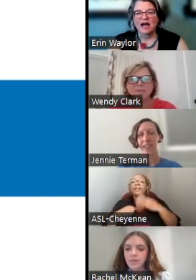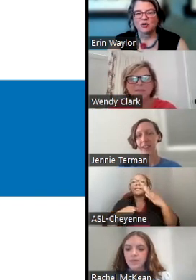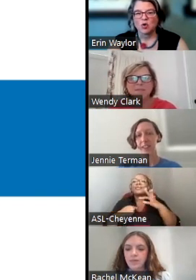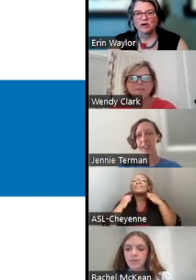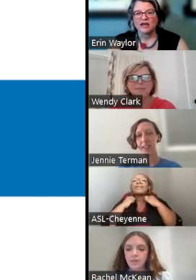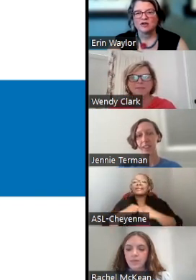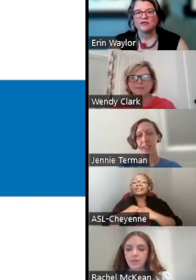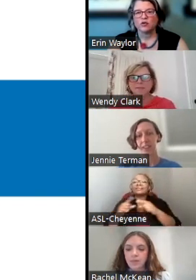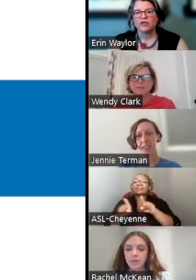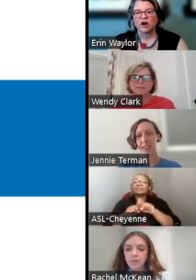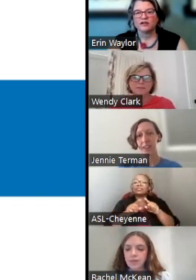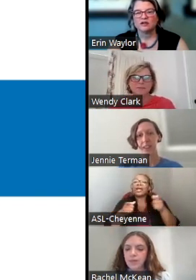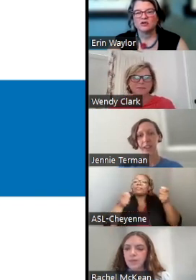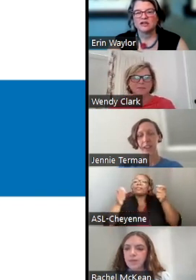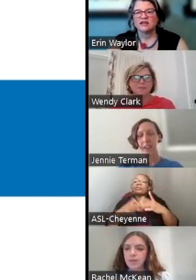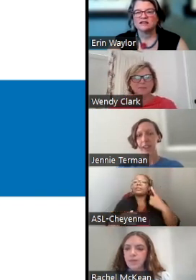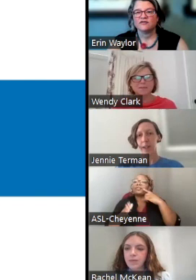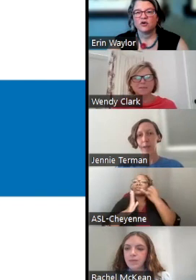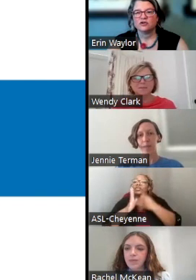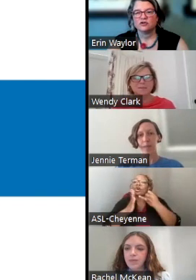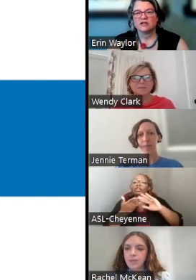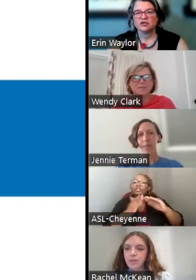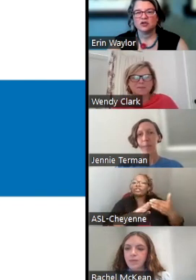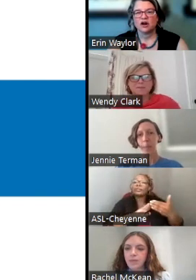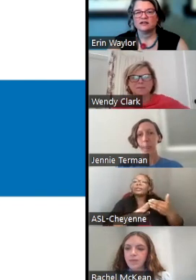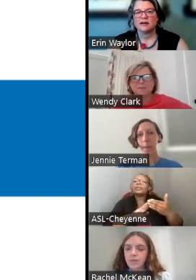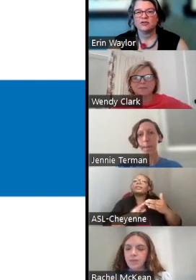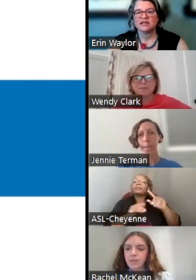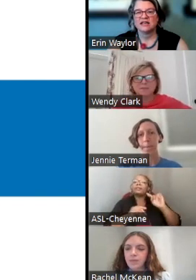I'M A COORDINATOR FOR THE ARTIST COMMUNITIES, FOLK AND TRADITIONAL ARTS, AND PRESENTING